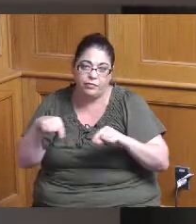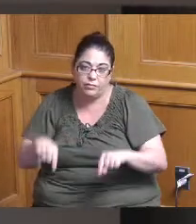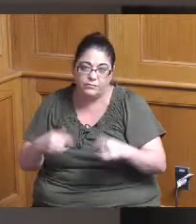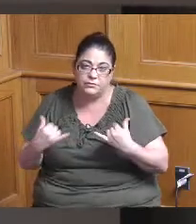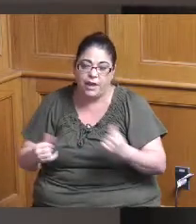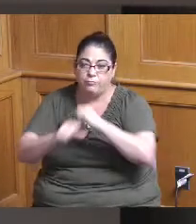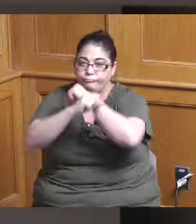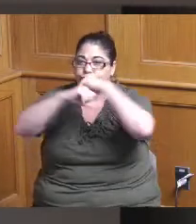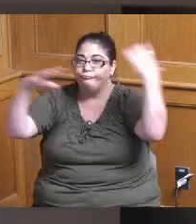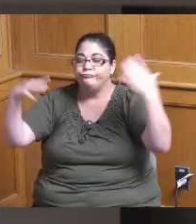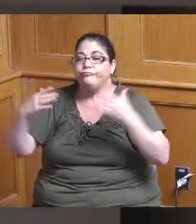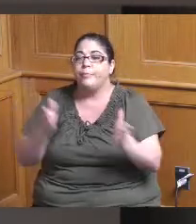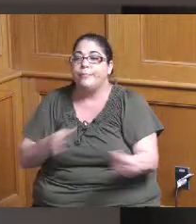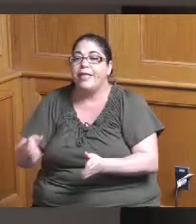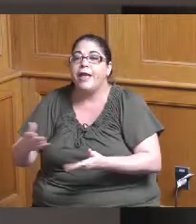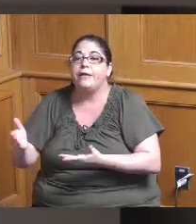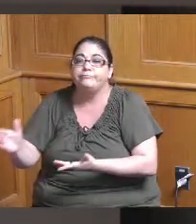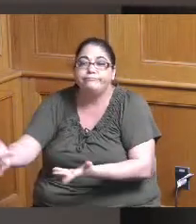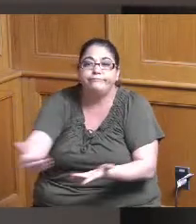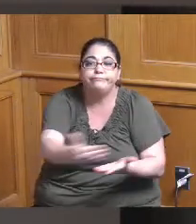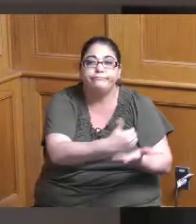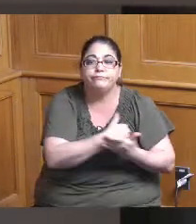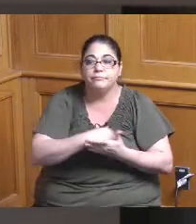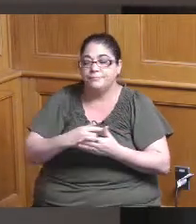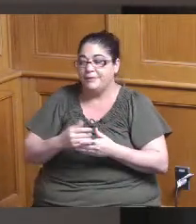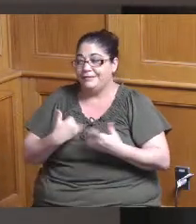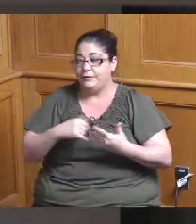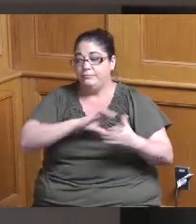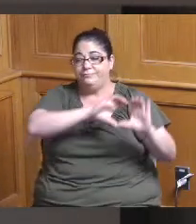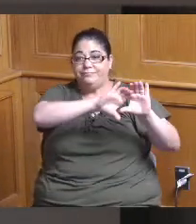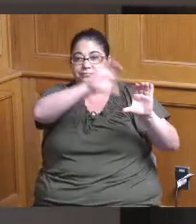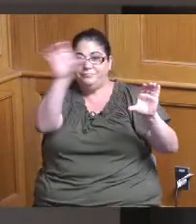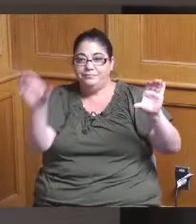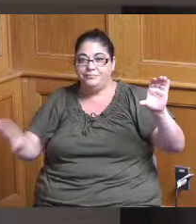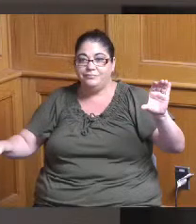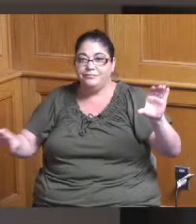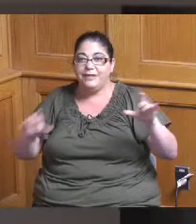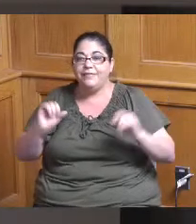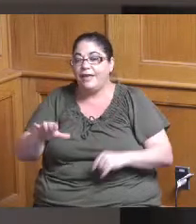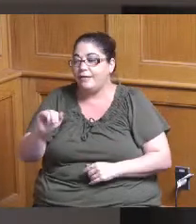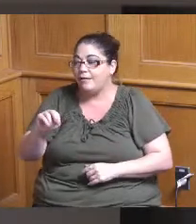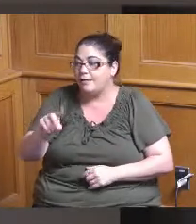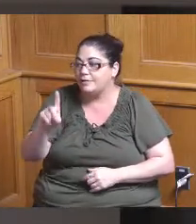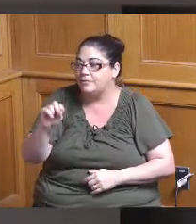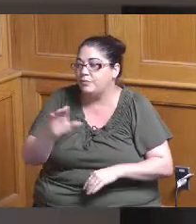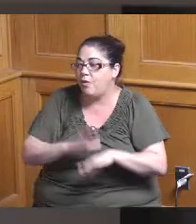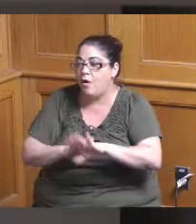but there's still a ways to go as well but you see the the condos off to the left there these